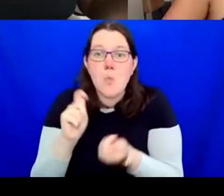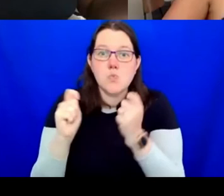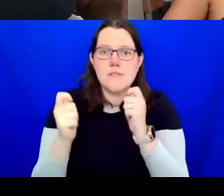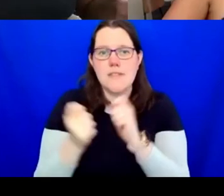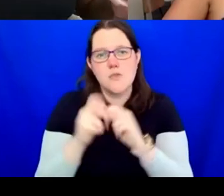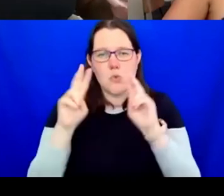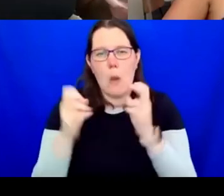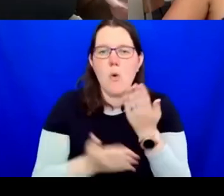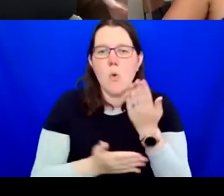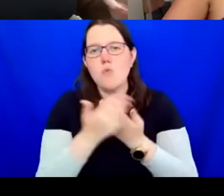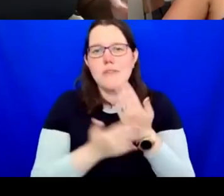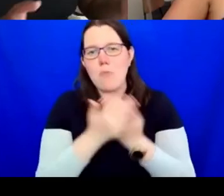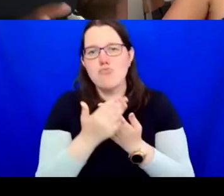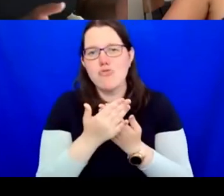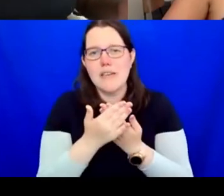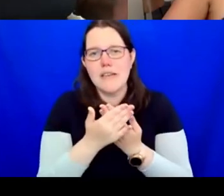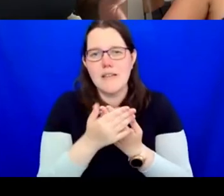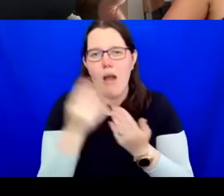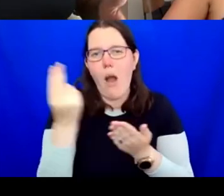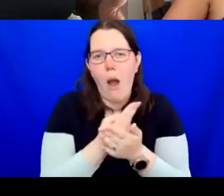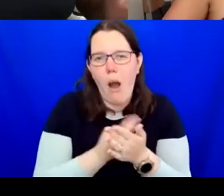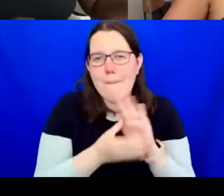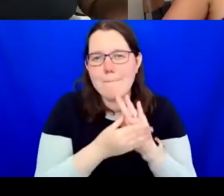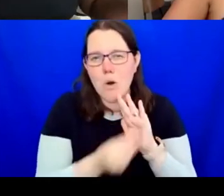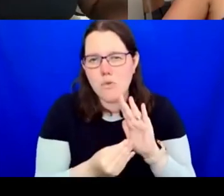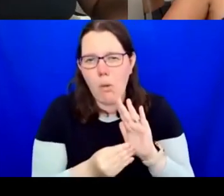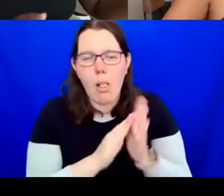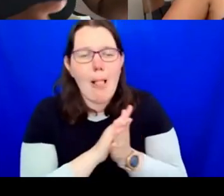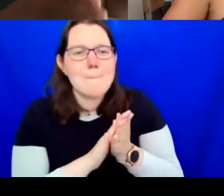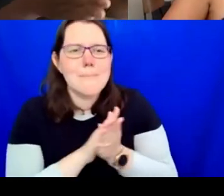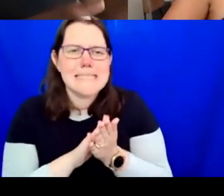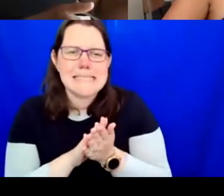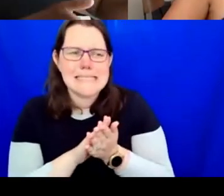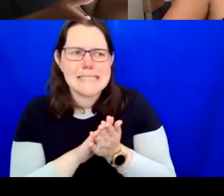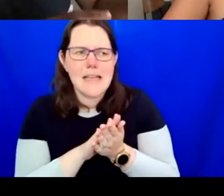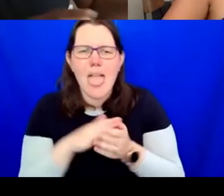arts and so on and so forth. What you essentially had was a situation where the arts was being taken